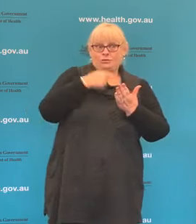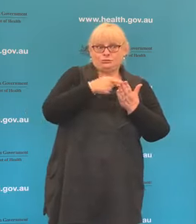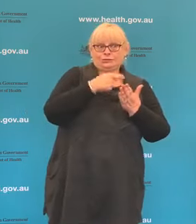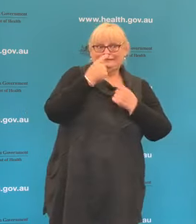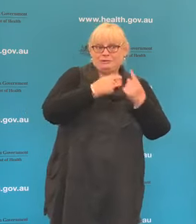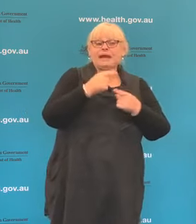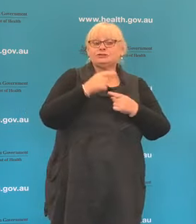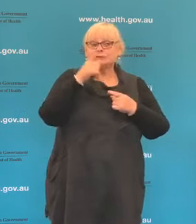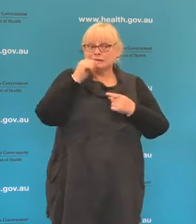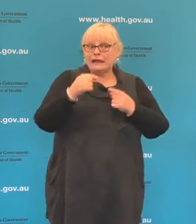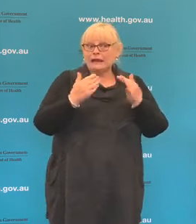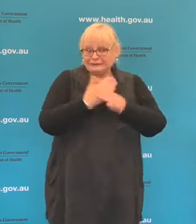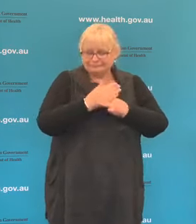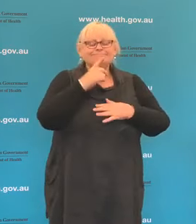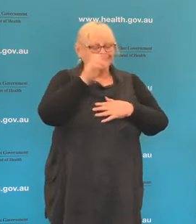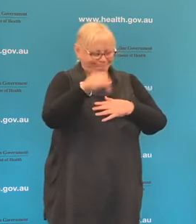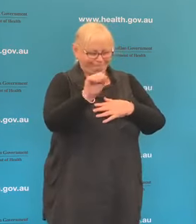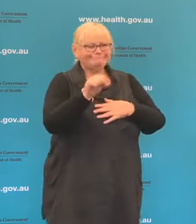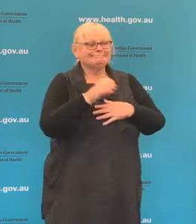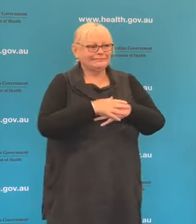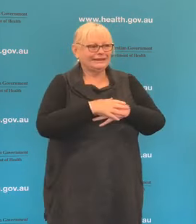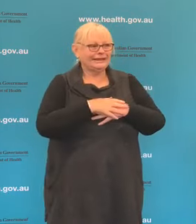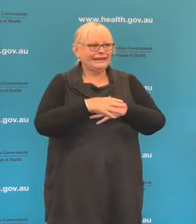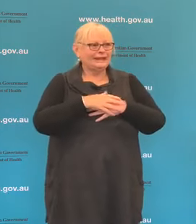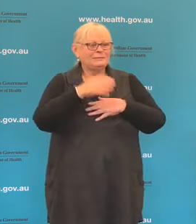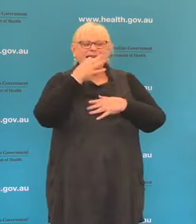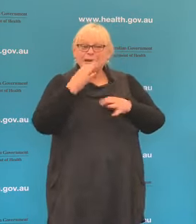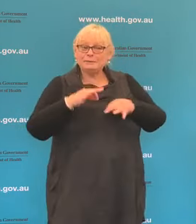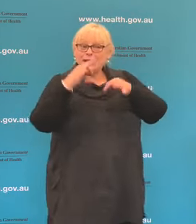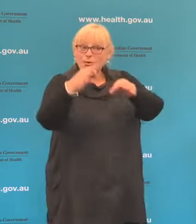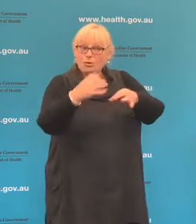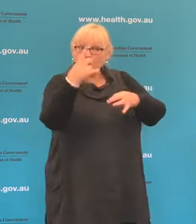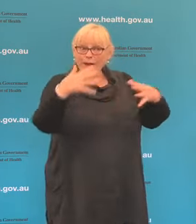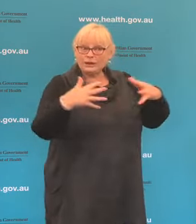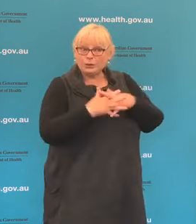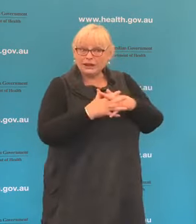Yep, that's what will happen, so- That's about a delay of a week though, getting in touch with people.